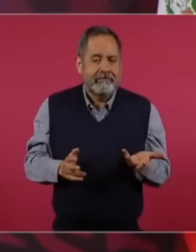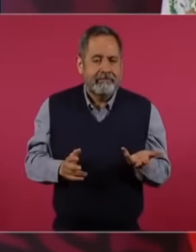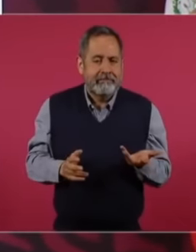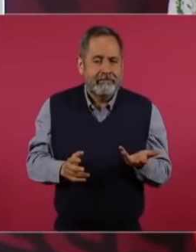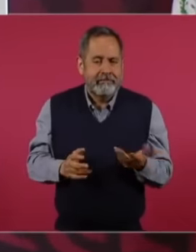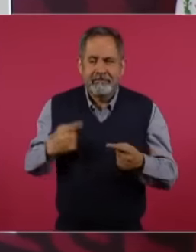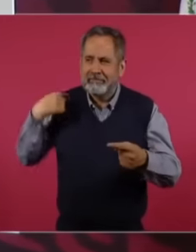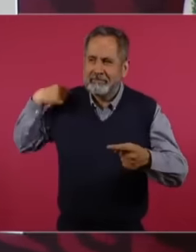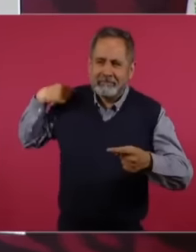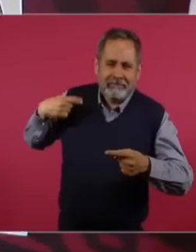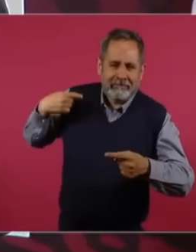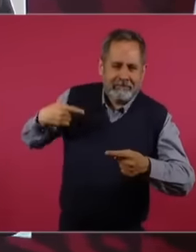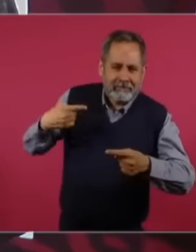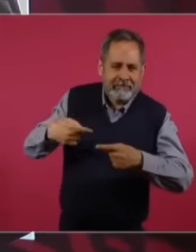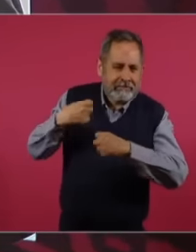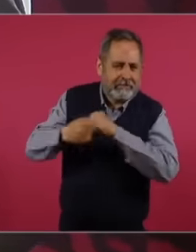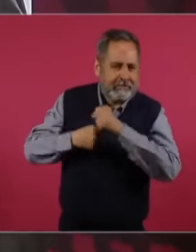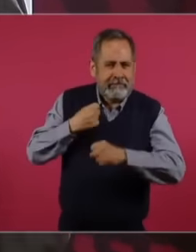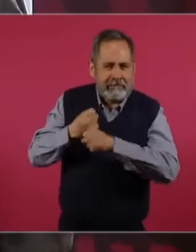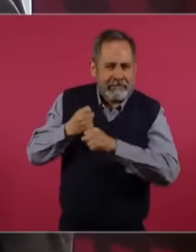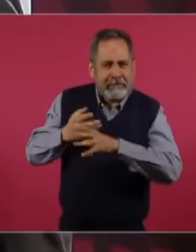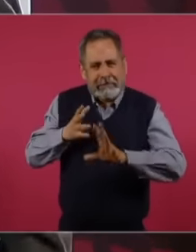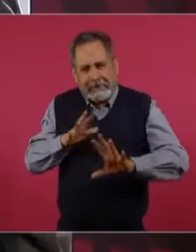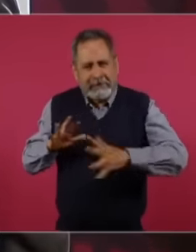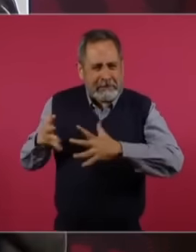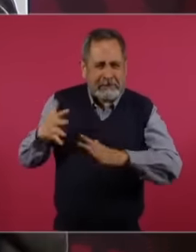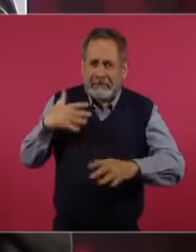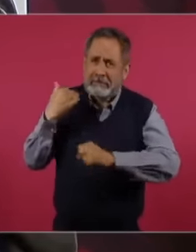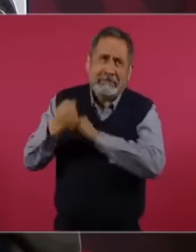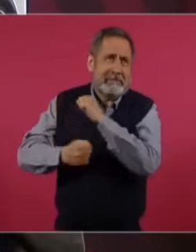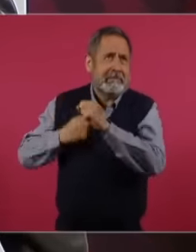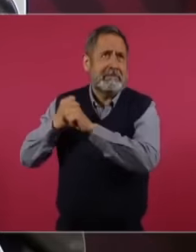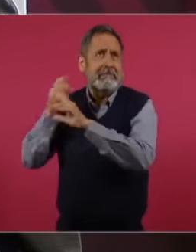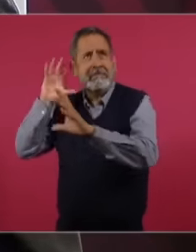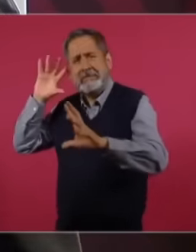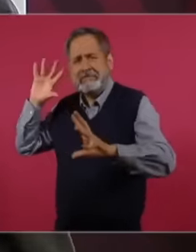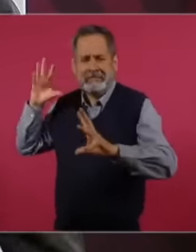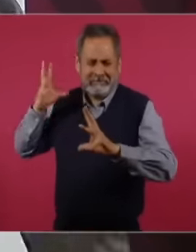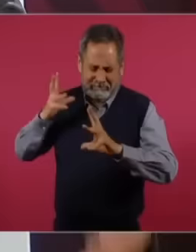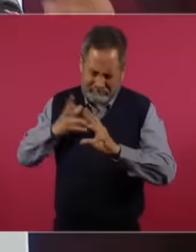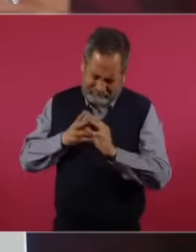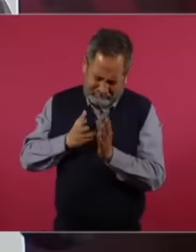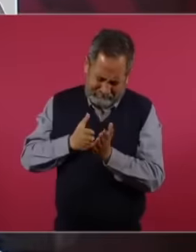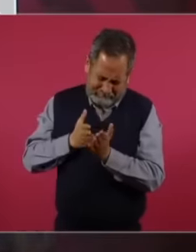well-trodden path that we have